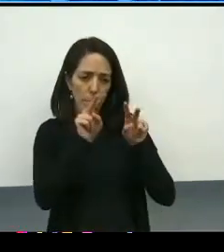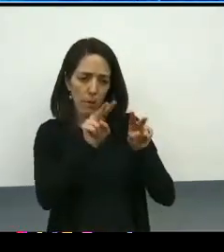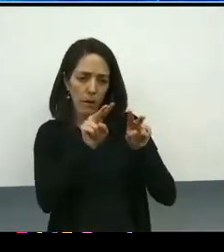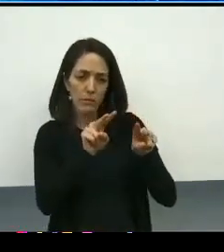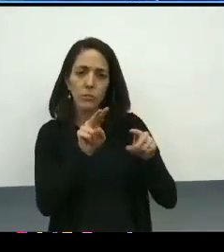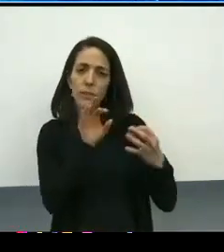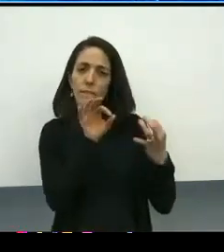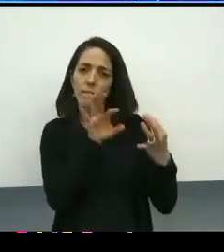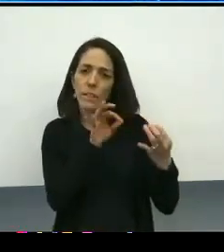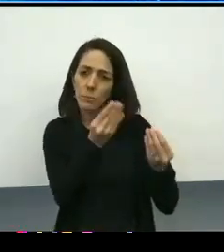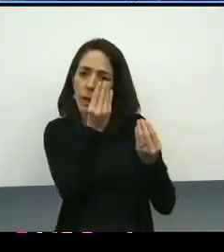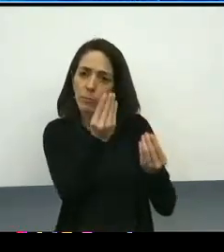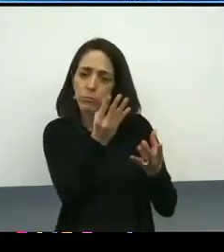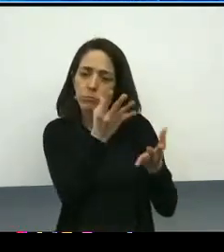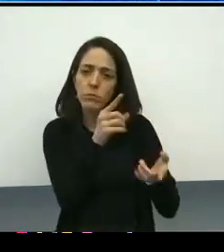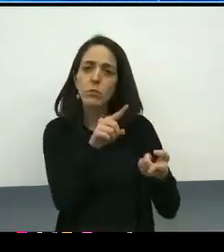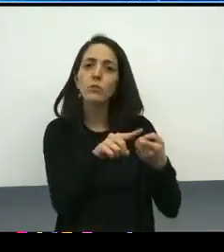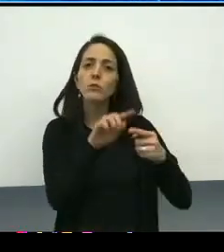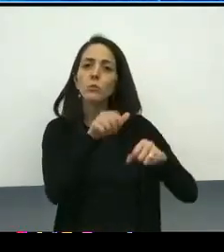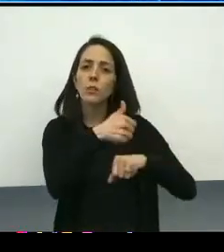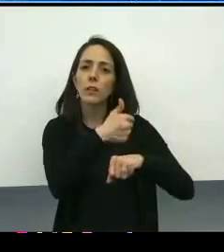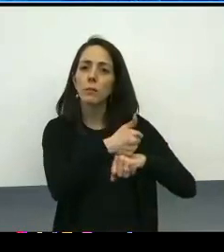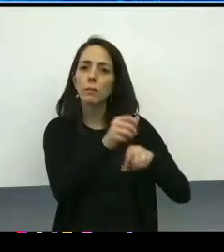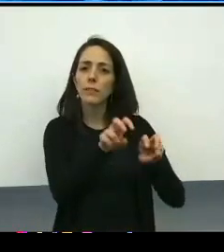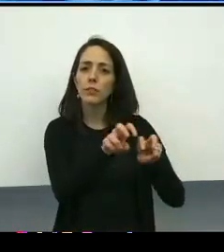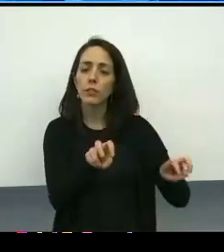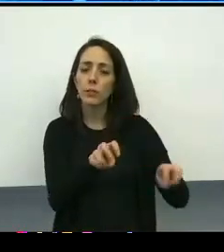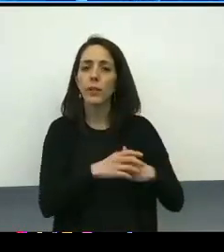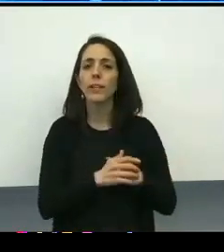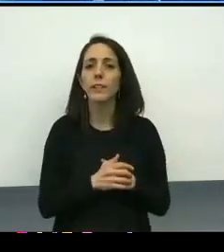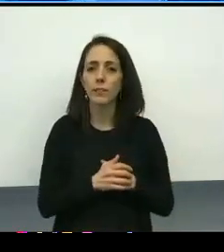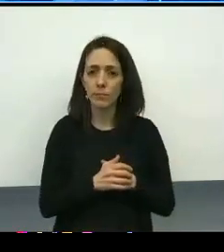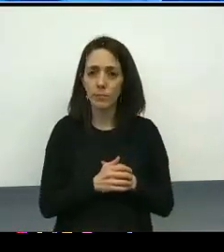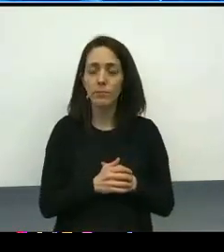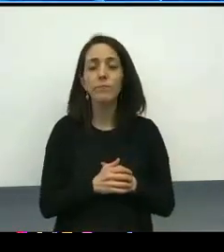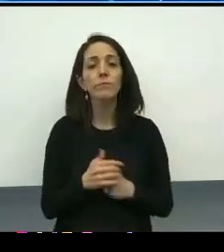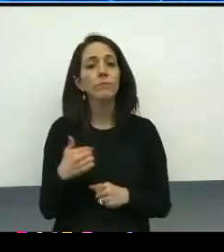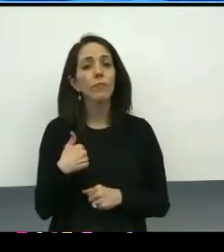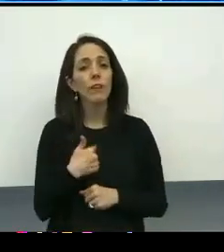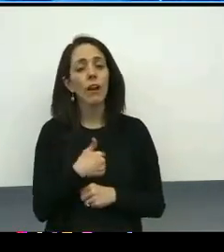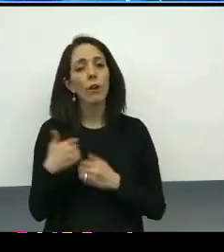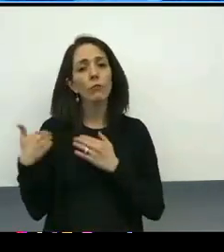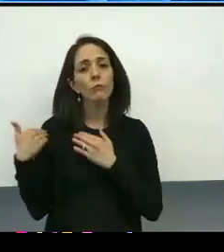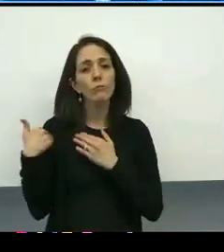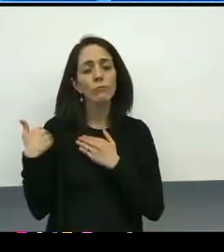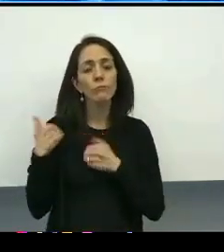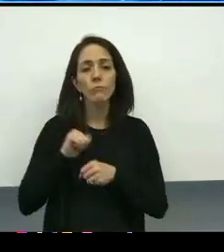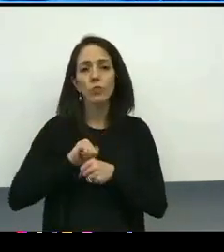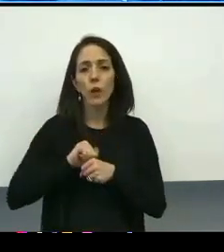to the implementation committee. And we are tasked with supporting efforts